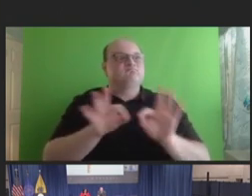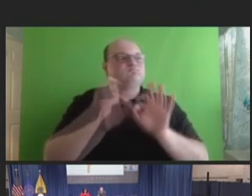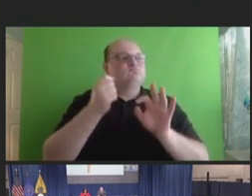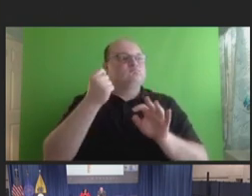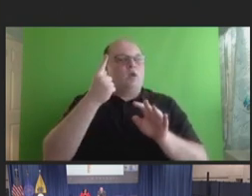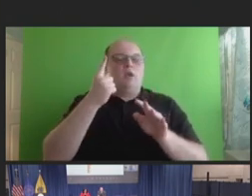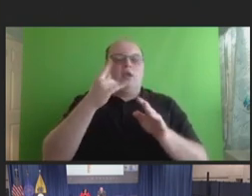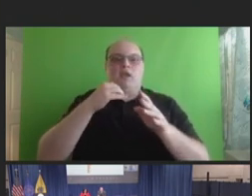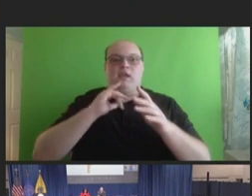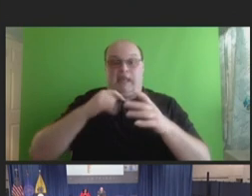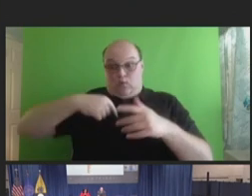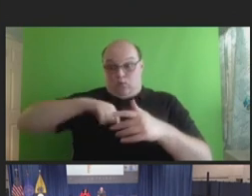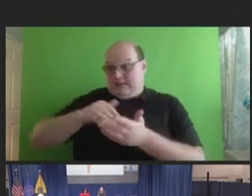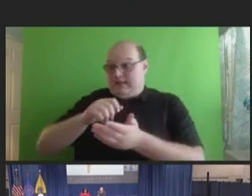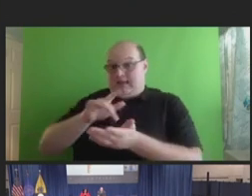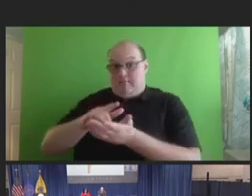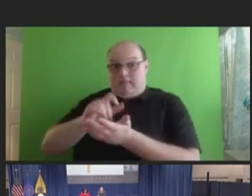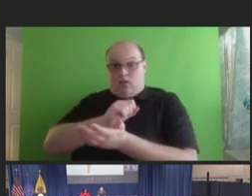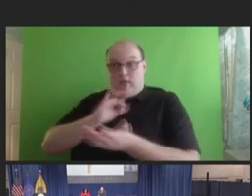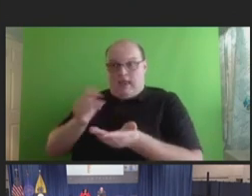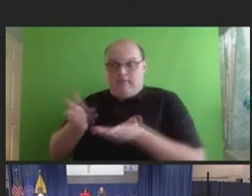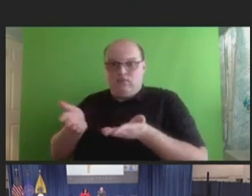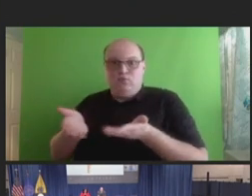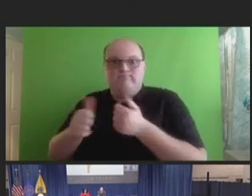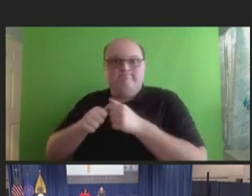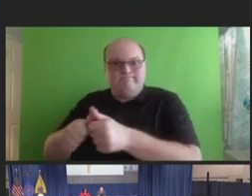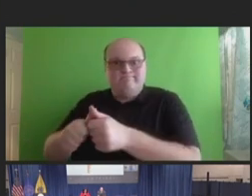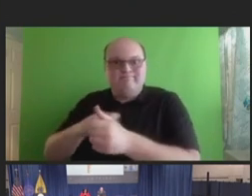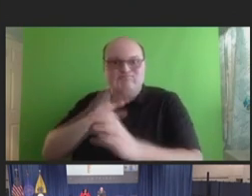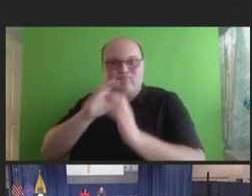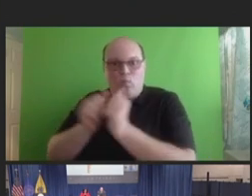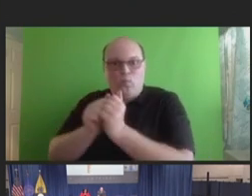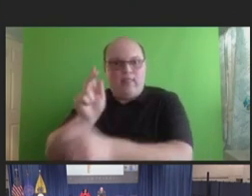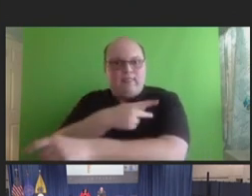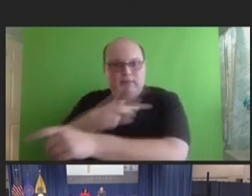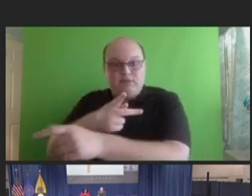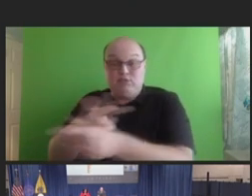healthcare providers to have these conversations with patients. Next slide, please.